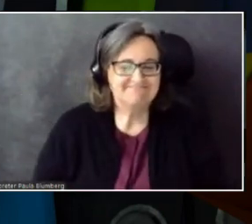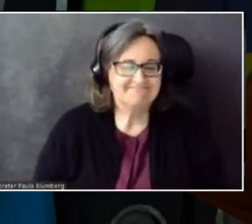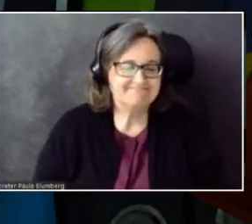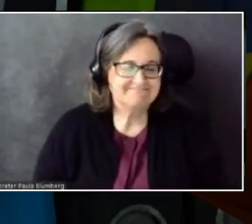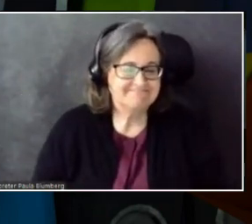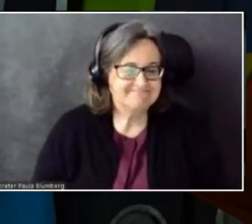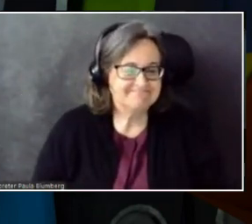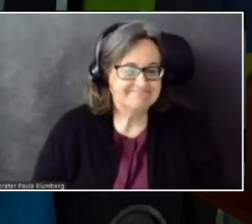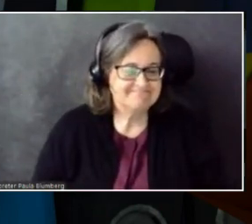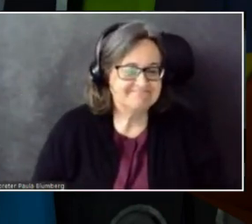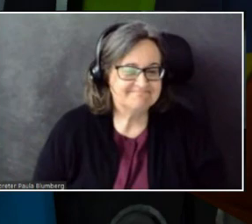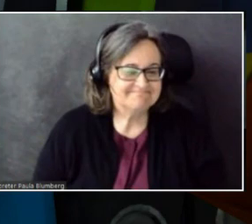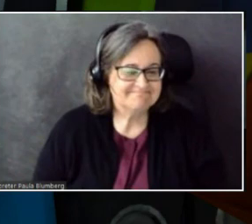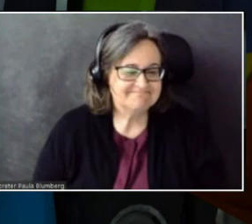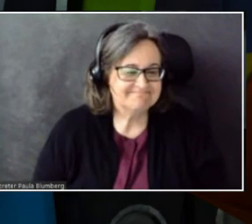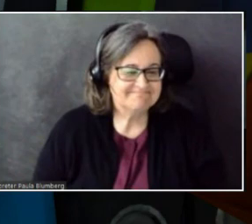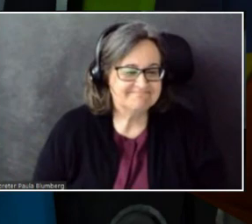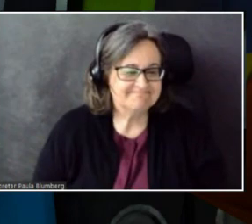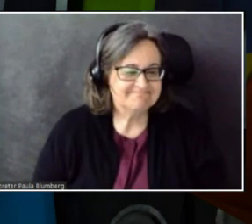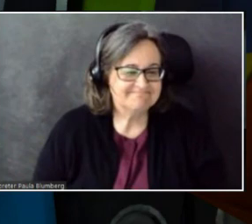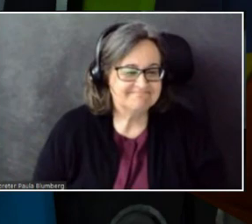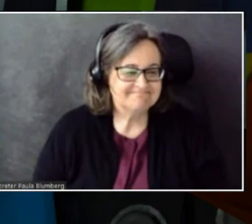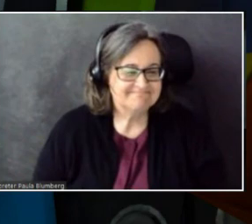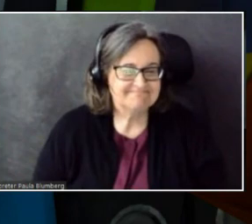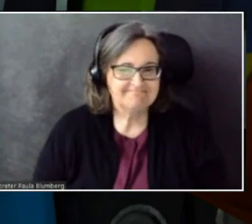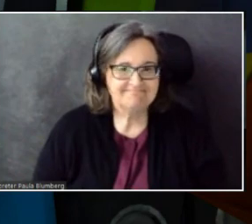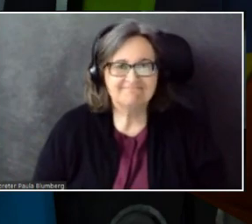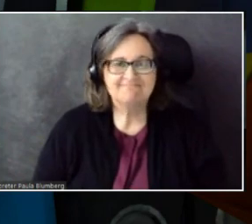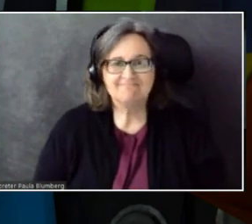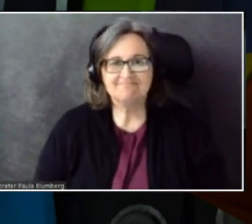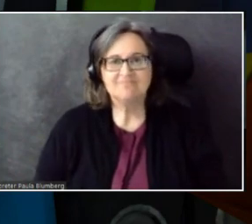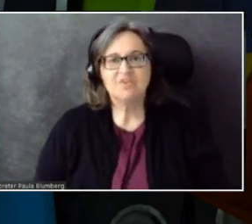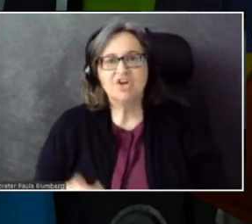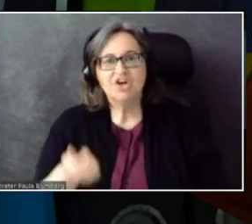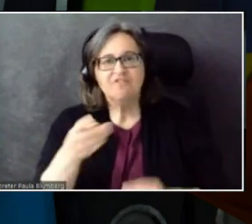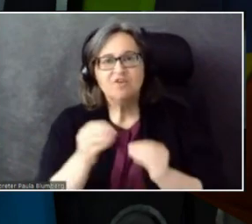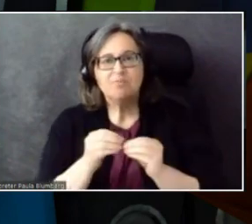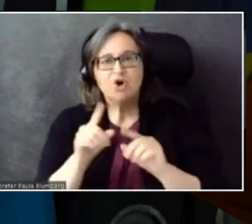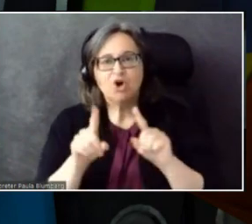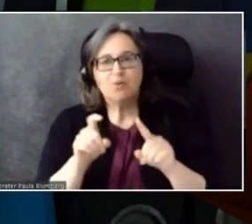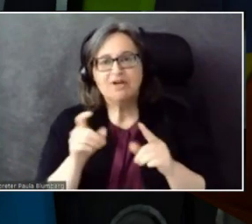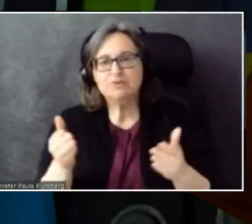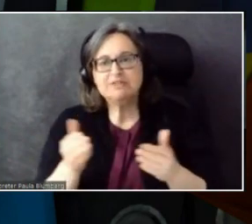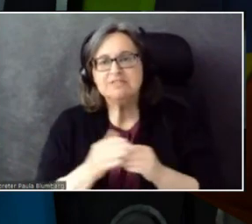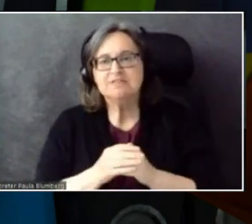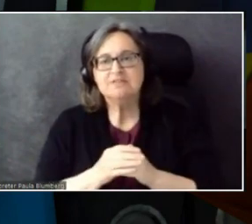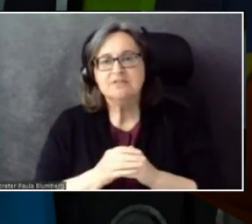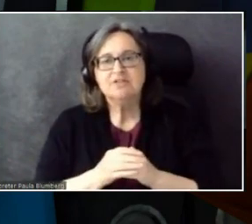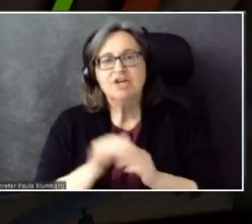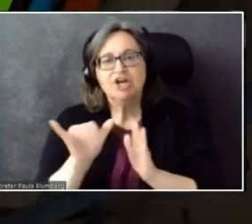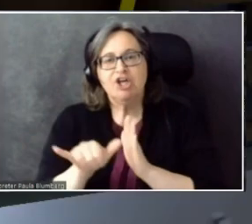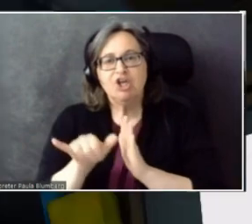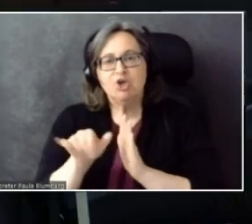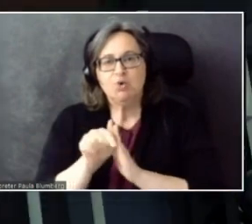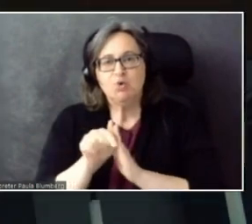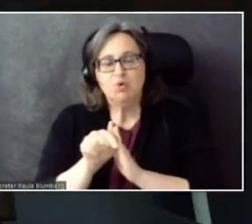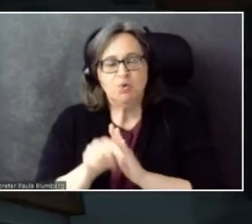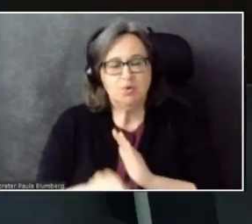All right. I'm gonna take a few more questions here. On YouTube. And we're getting close to the end here.